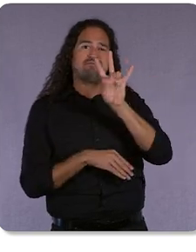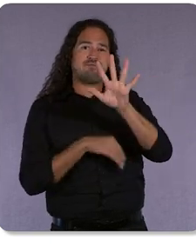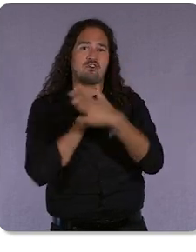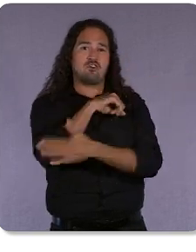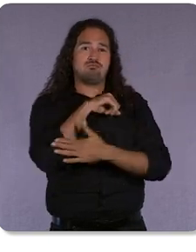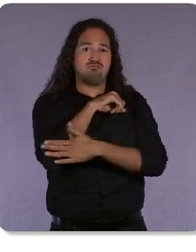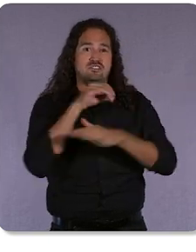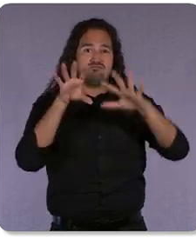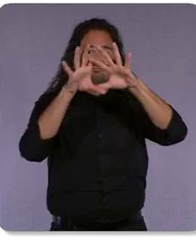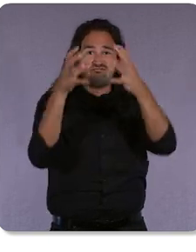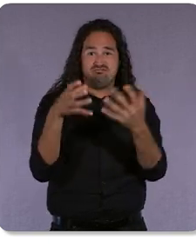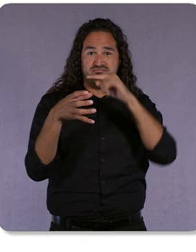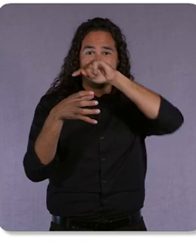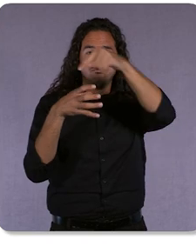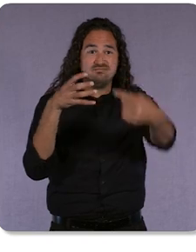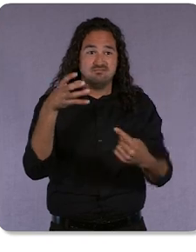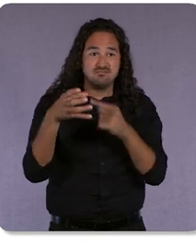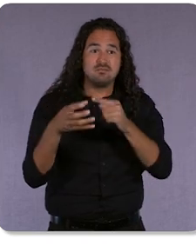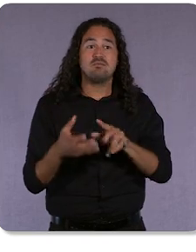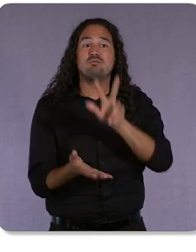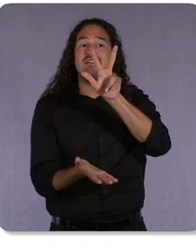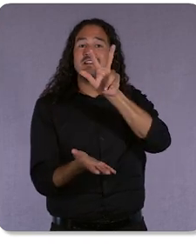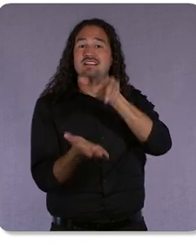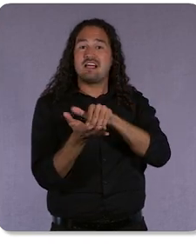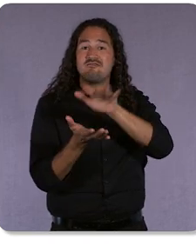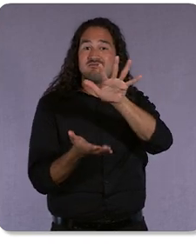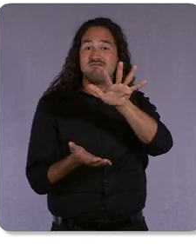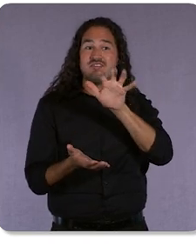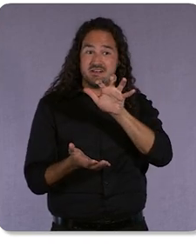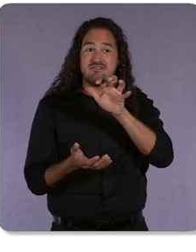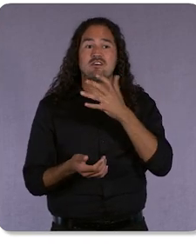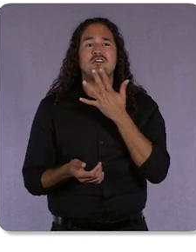The 3500 Colors of New England campaign was born out of a desire